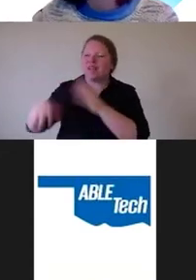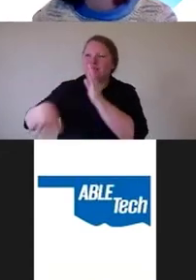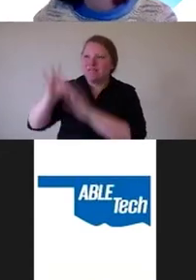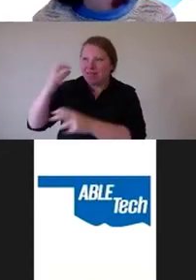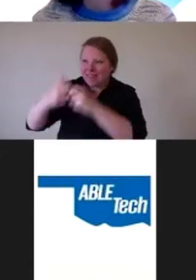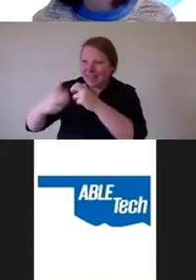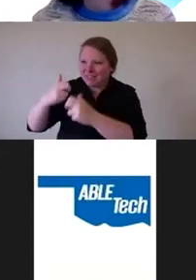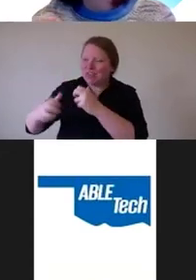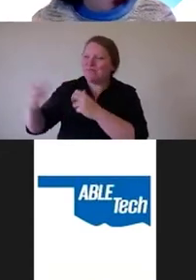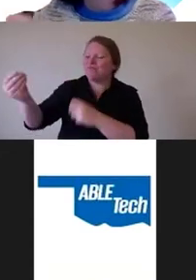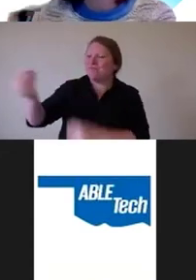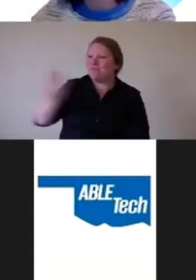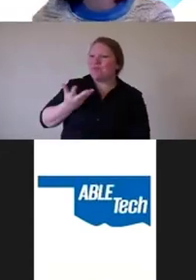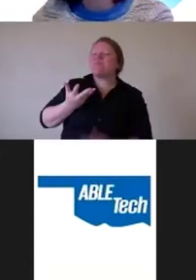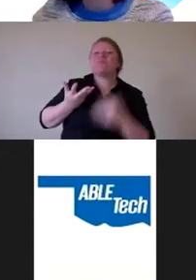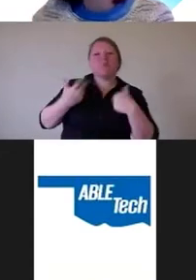So to me, bugs our success.